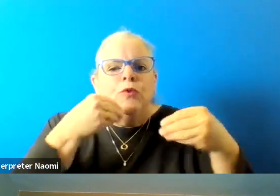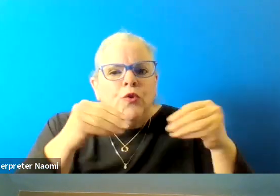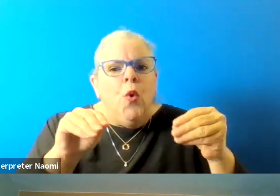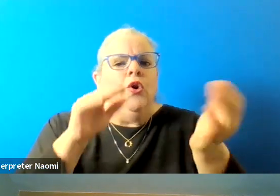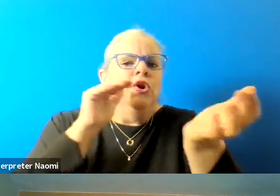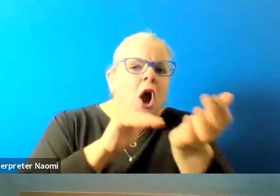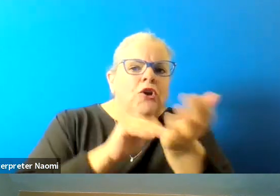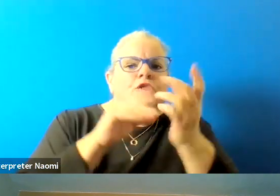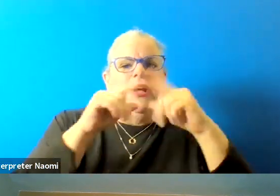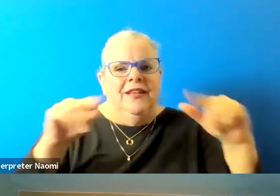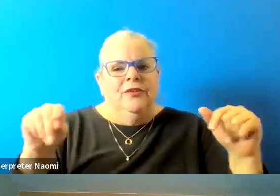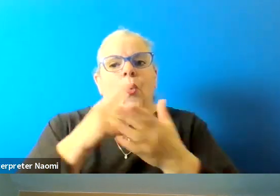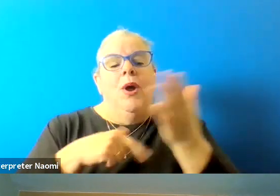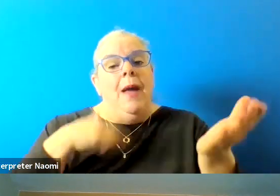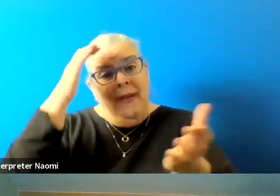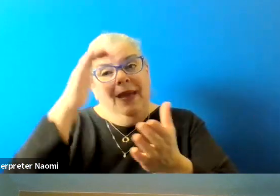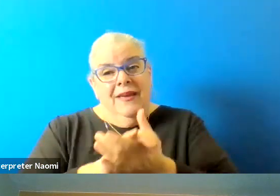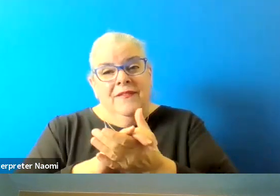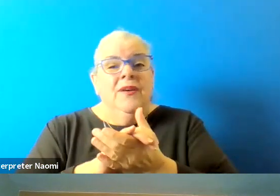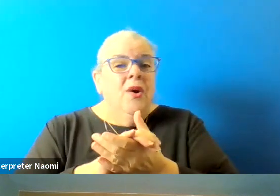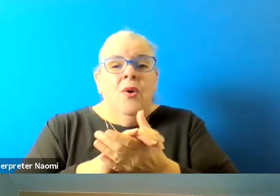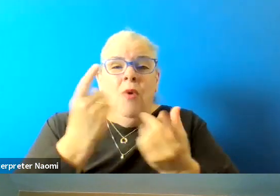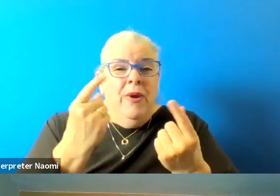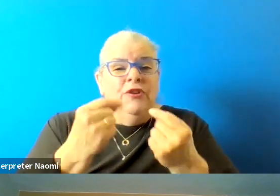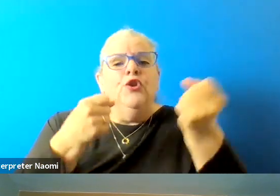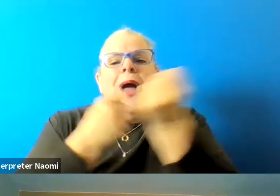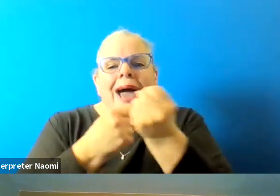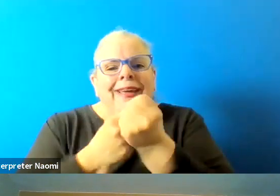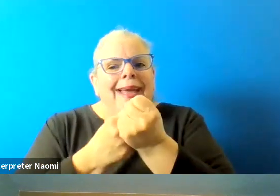So I believe what we have to do is advocate and explain more.